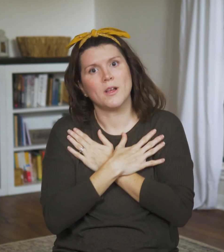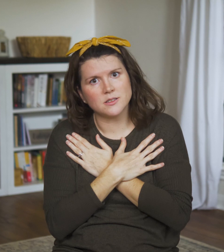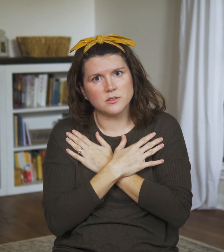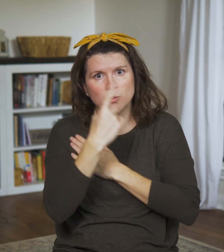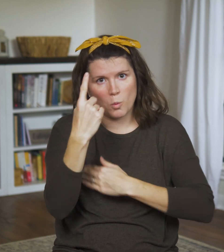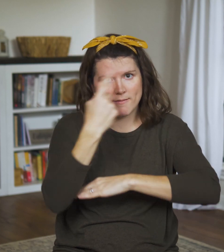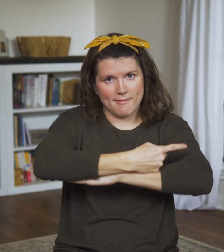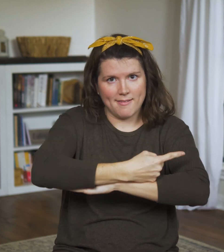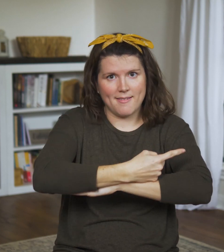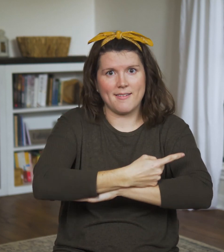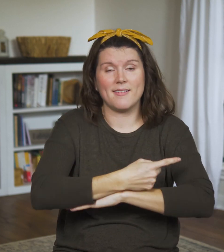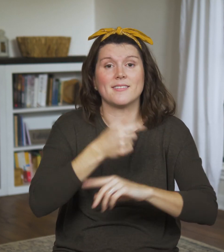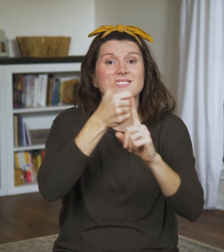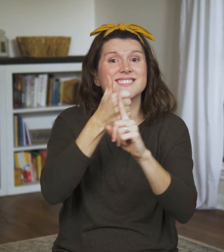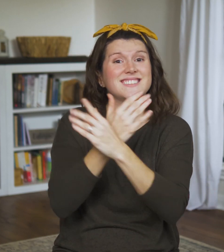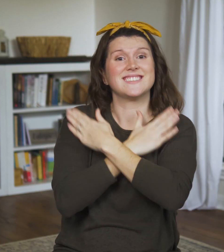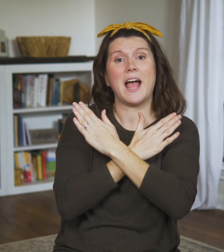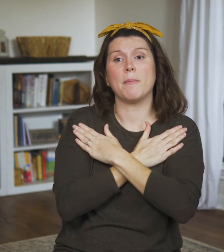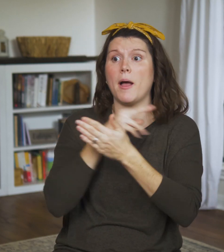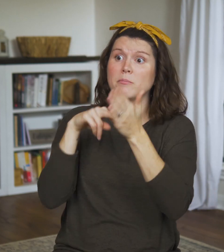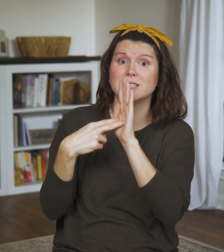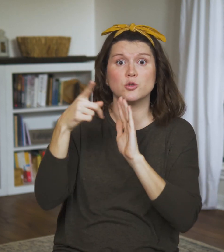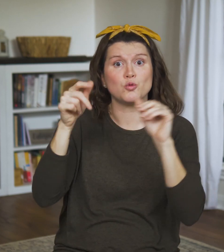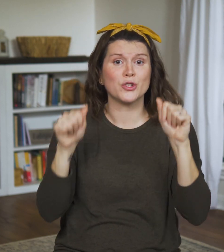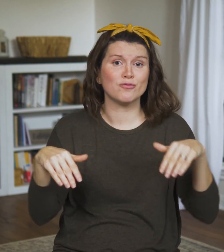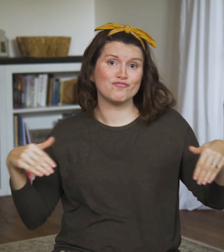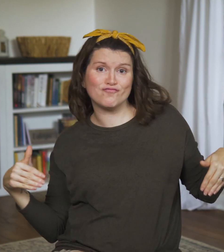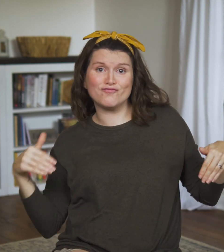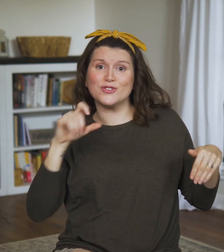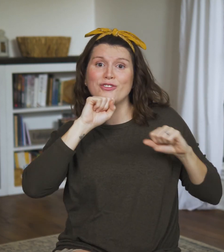in the streets, stores open back up, music pours out of windows,